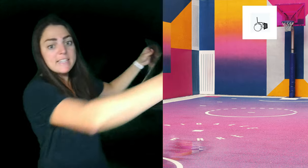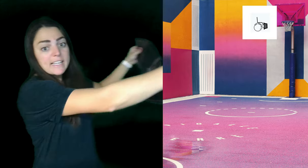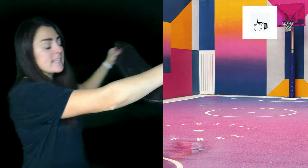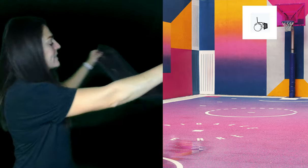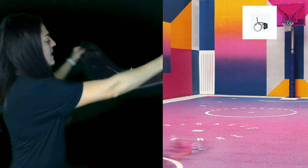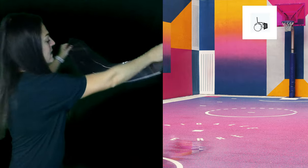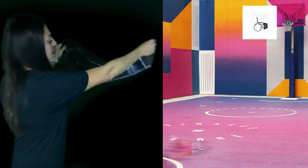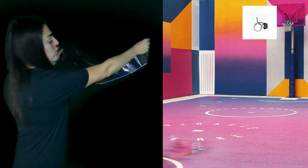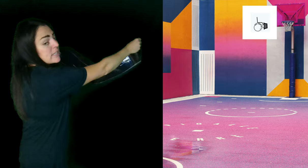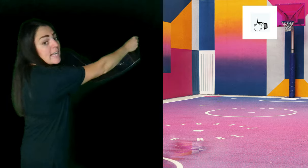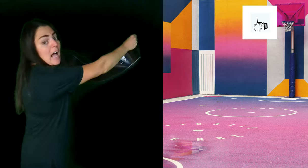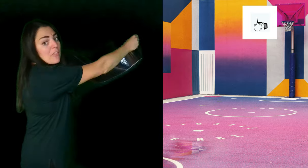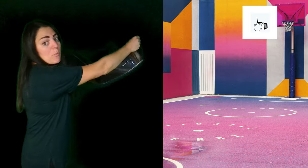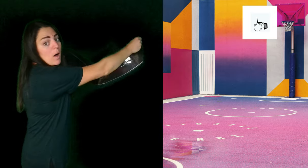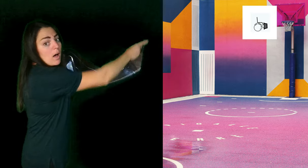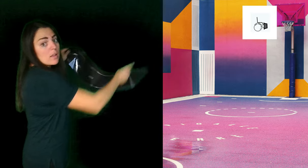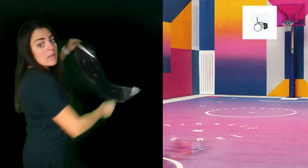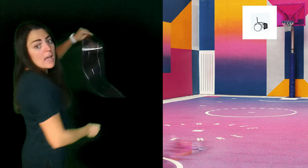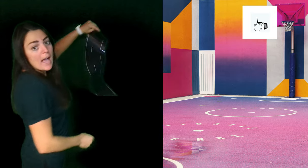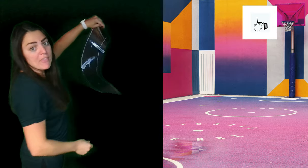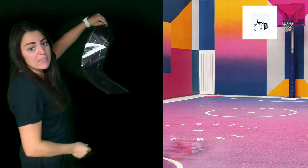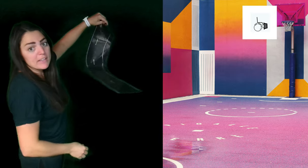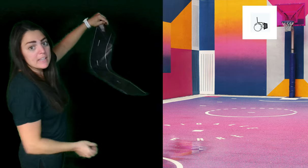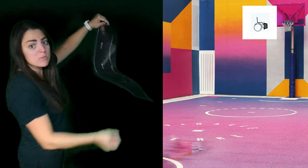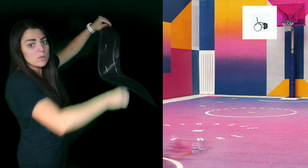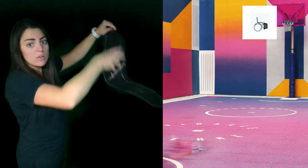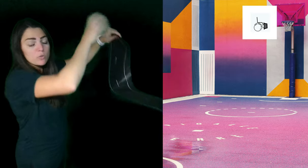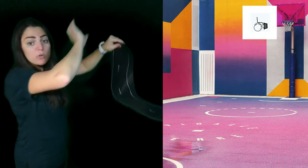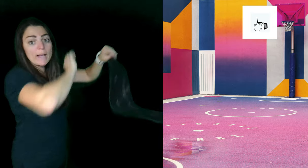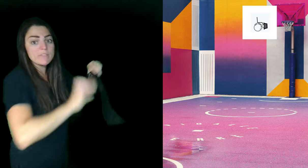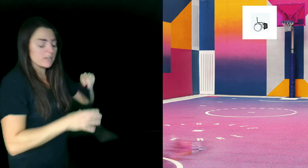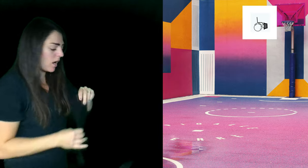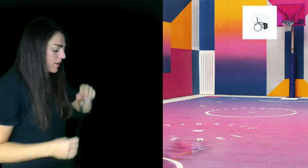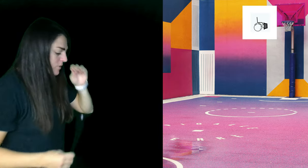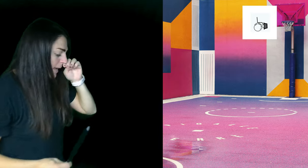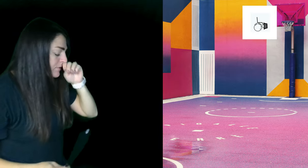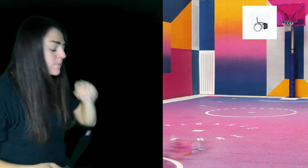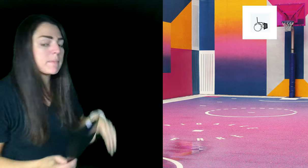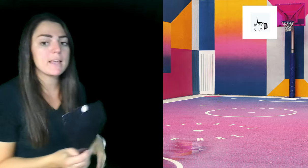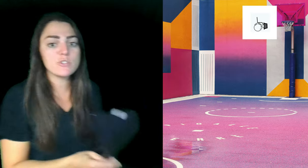you just stick these literally on the wall and then the kids will drive their cars around so